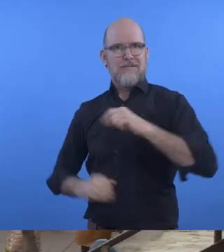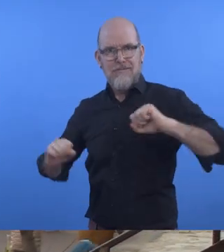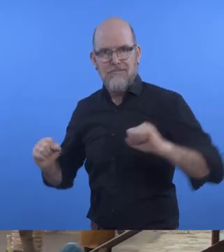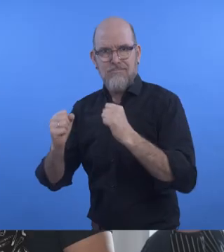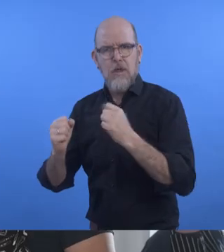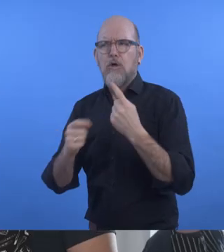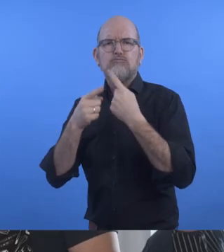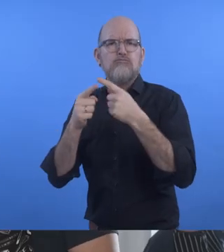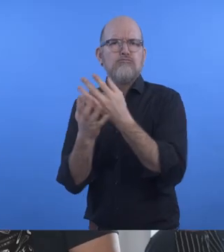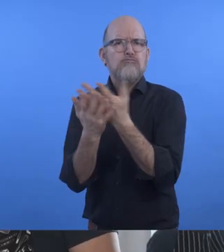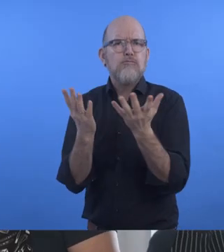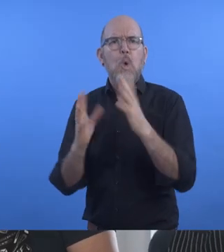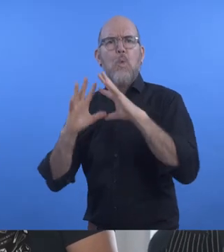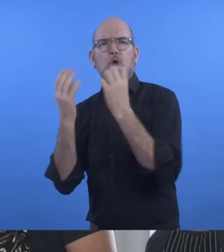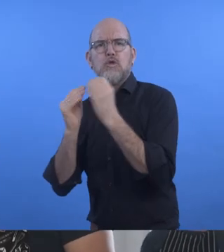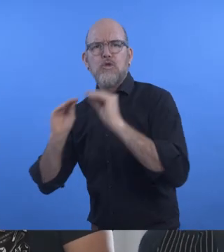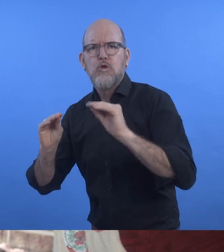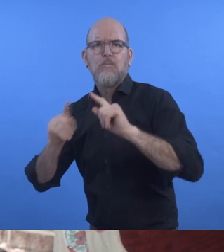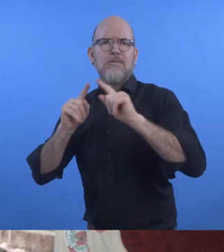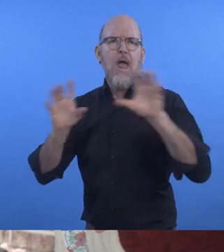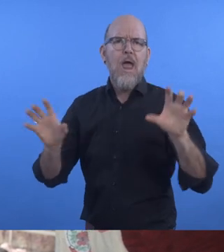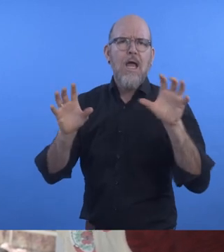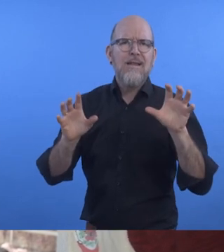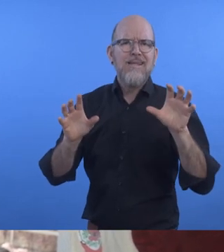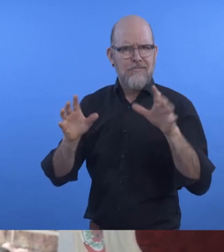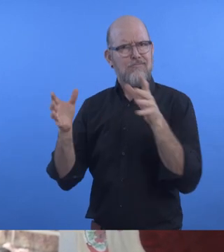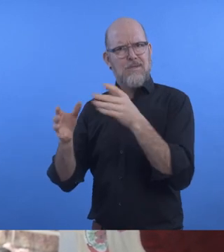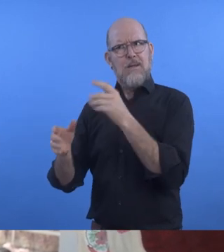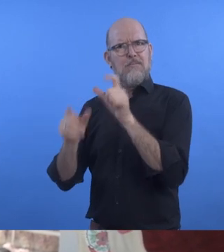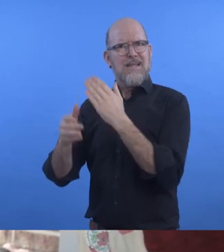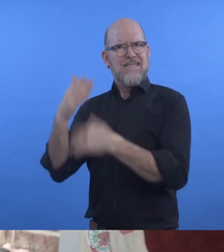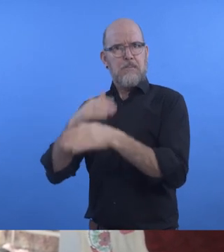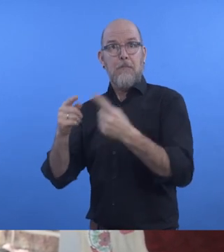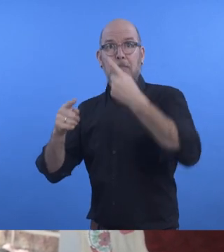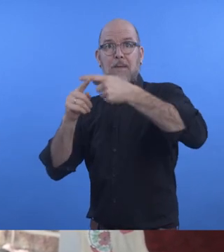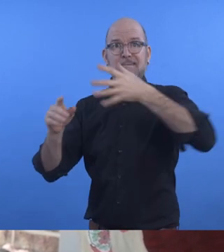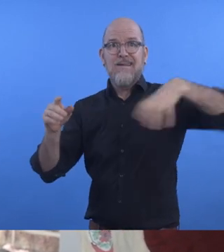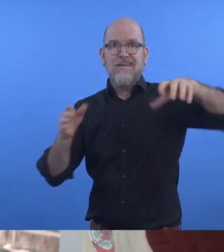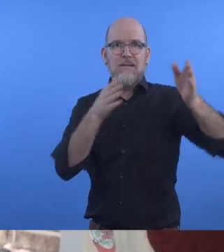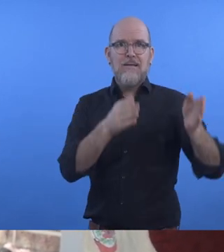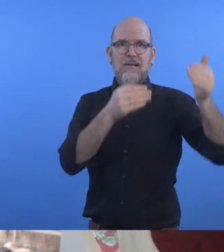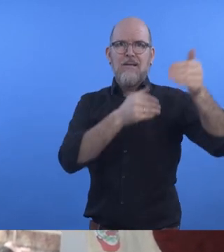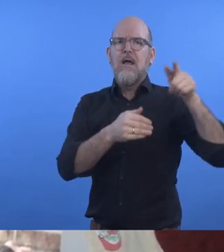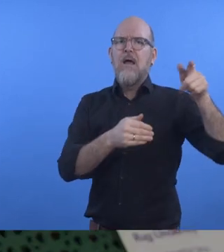workshops and other activities. In addition to people with disabilities, representatives